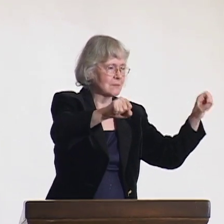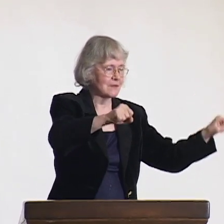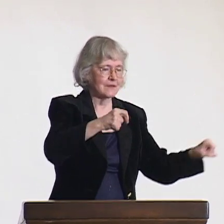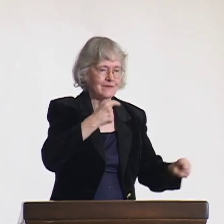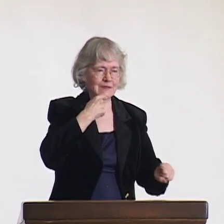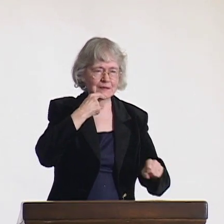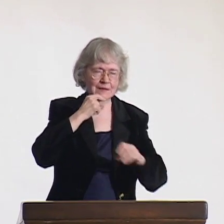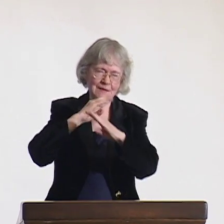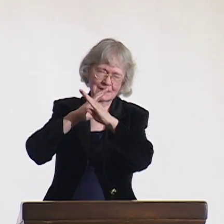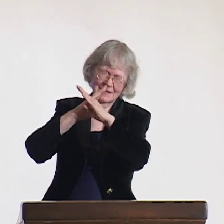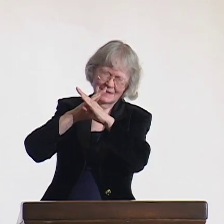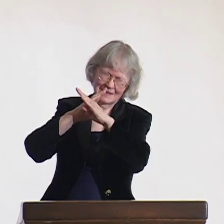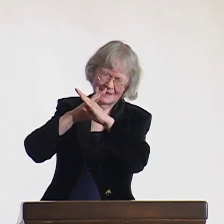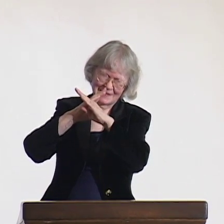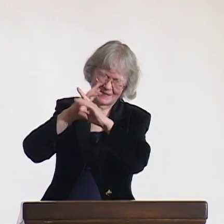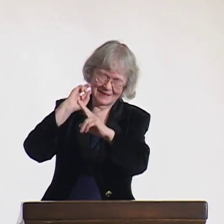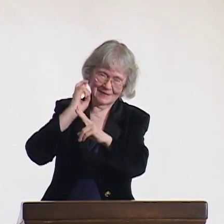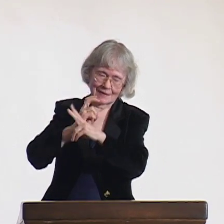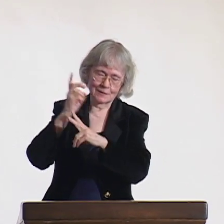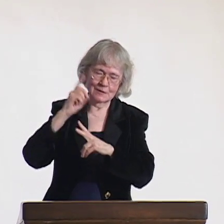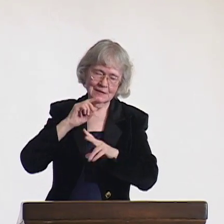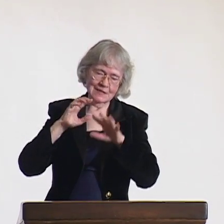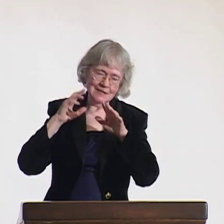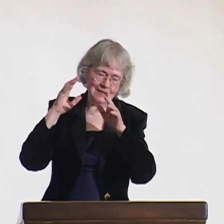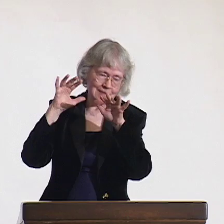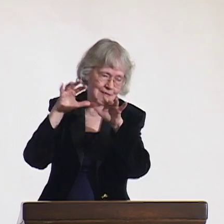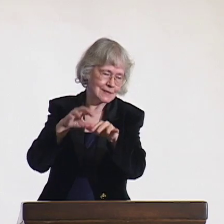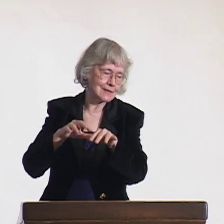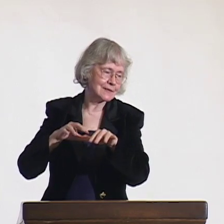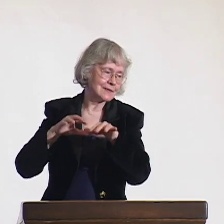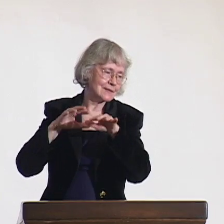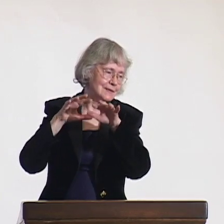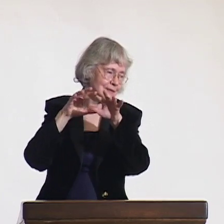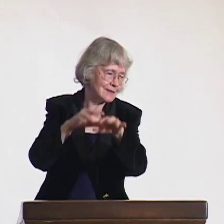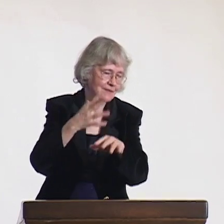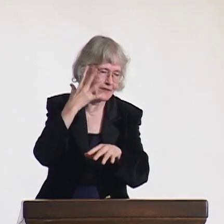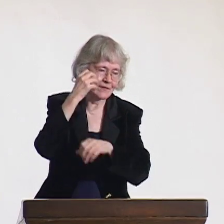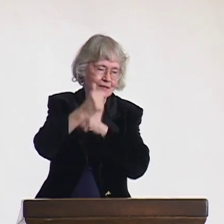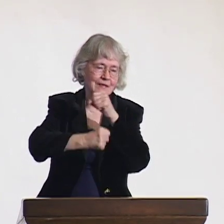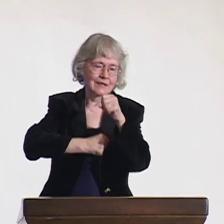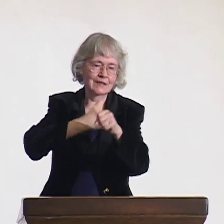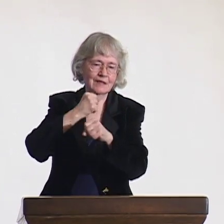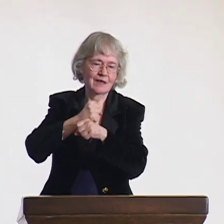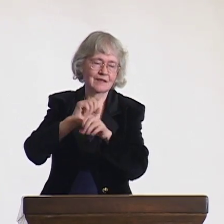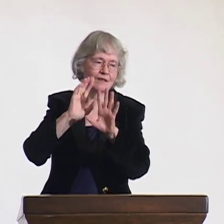as Finland wanted to remain independent but Russia wanted control of Finland.